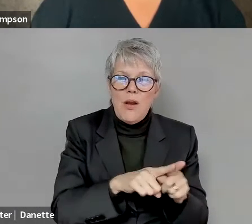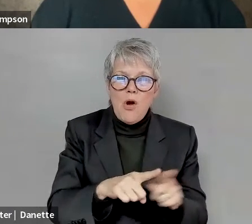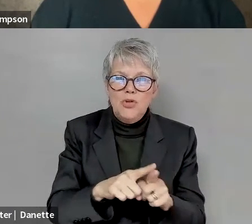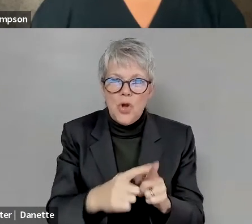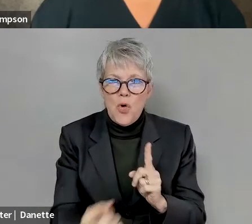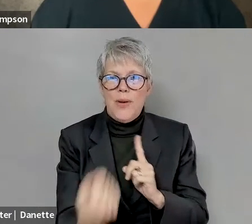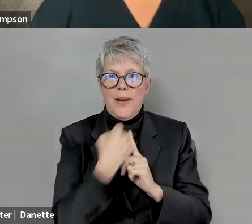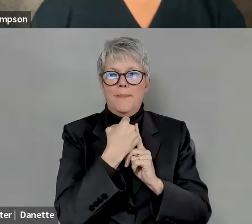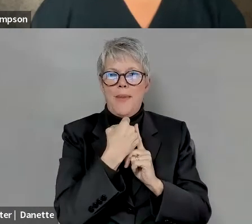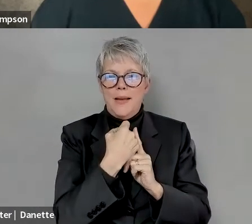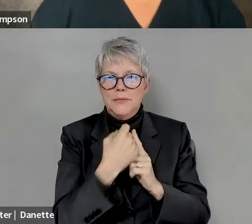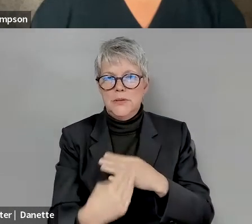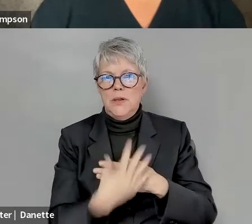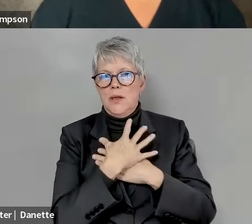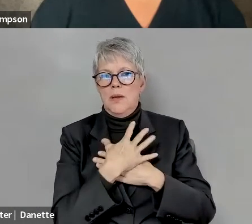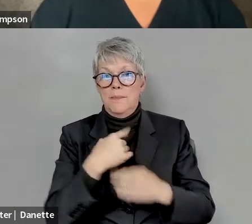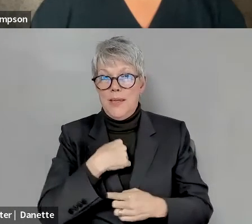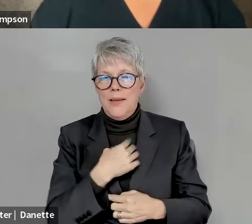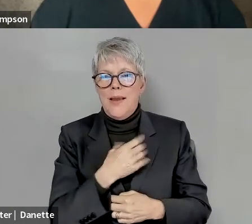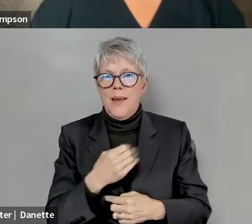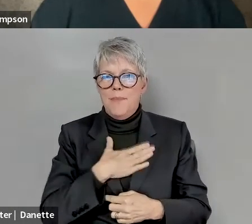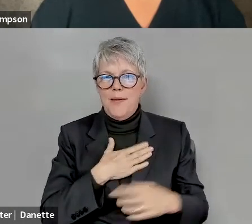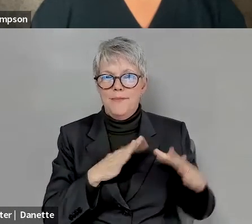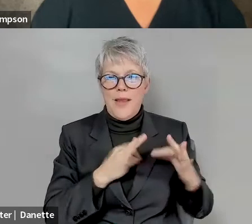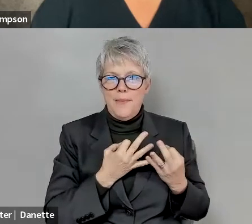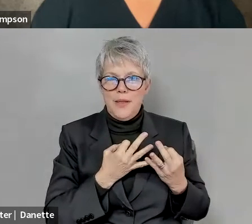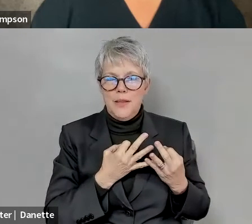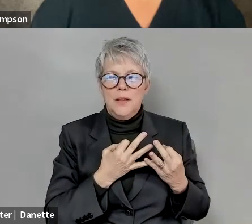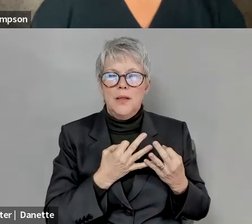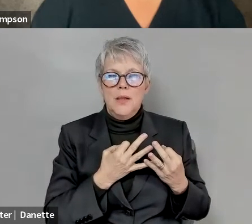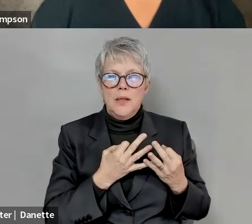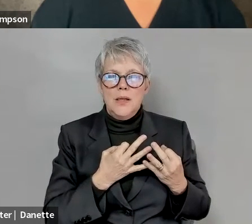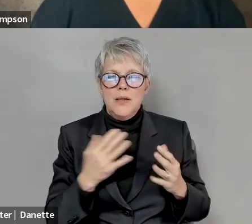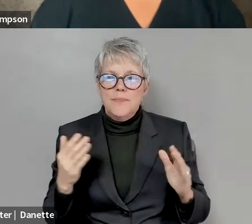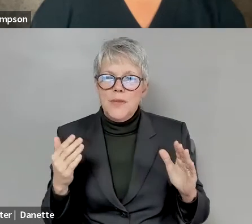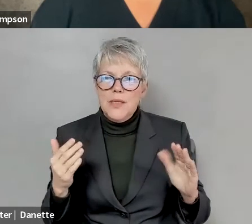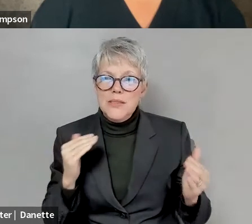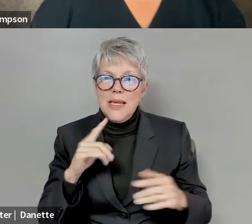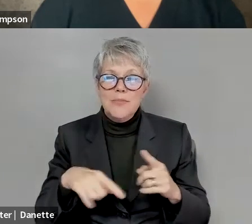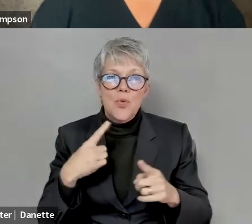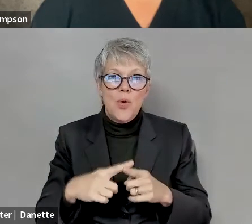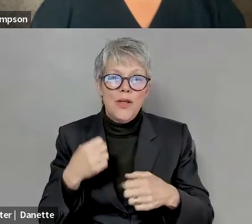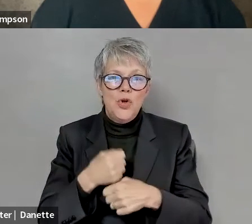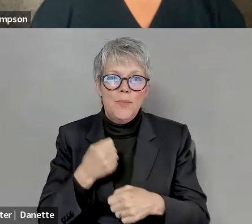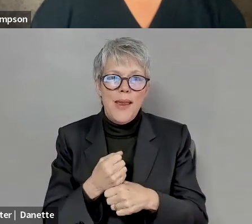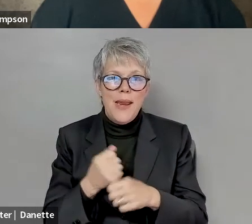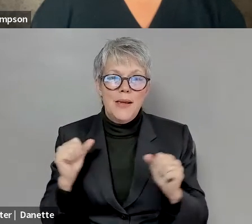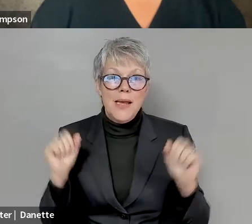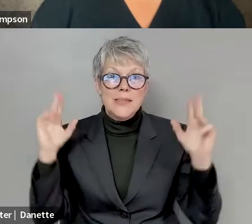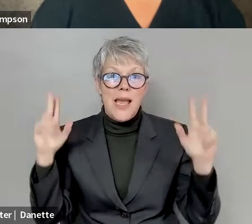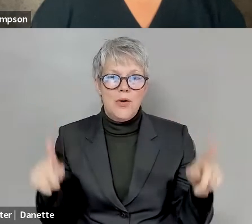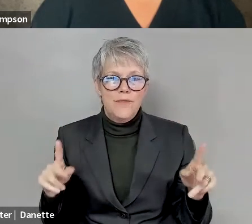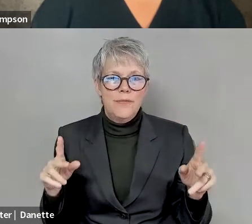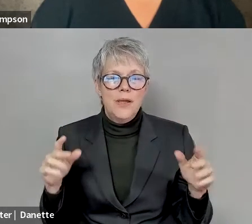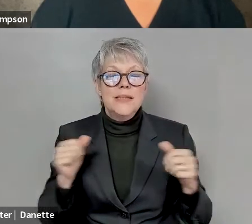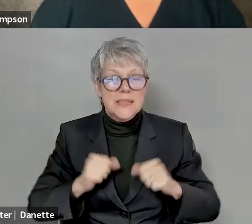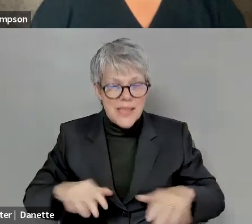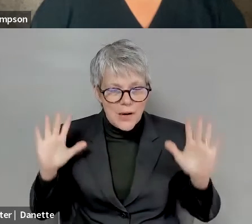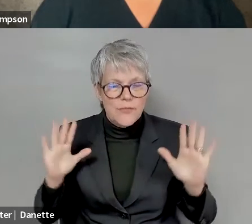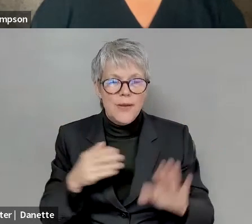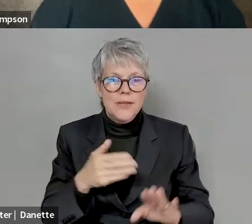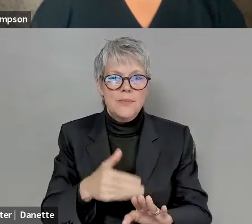Michael Smith: And ah, it it seems like when you make a sacrifice before you know it. You're thinking of something else. You have to give up,